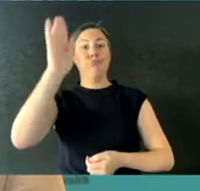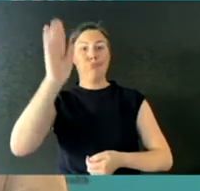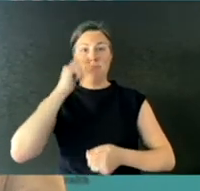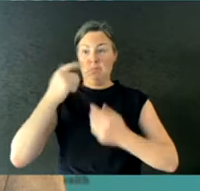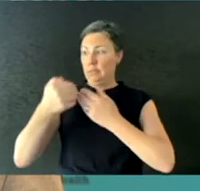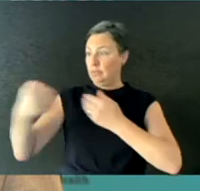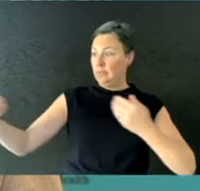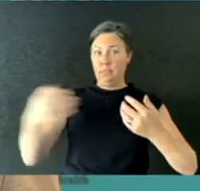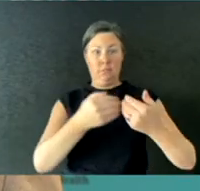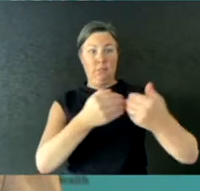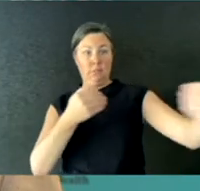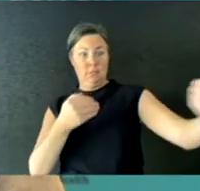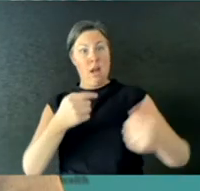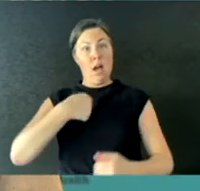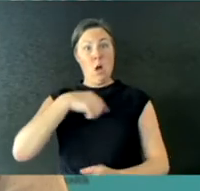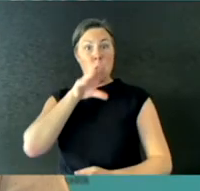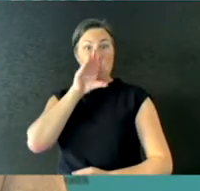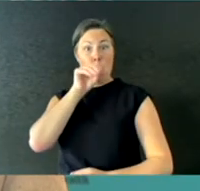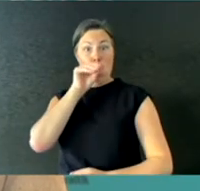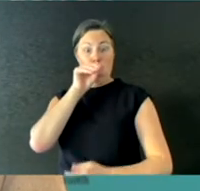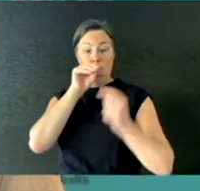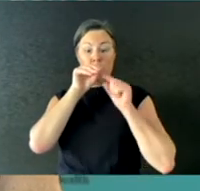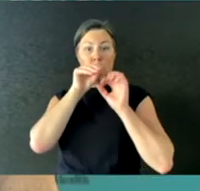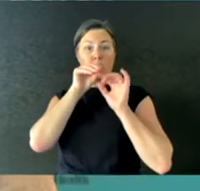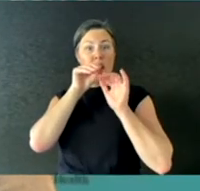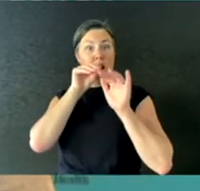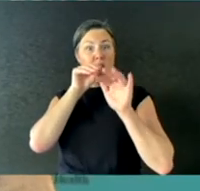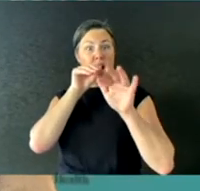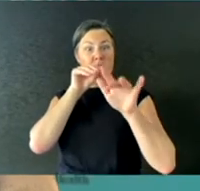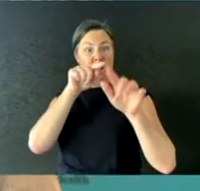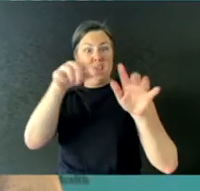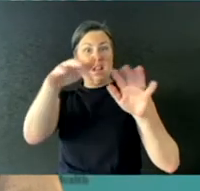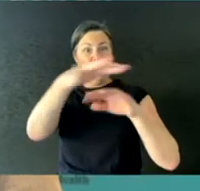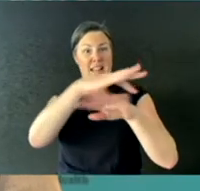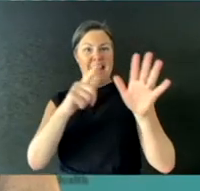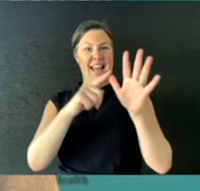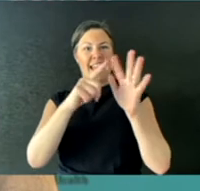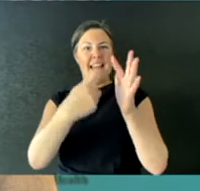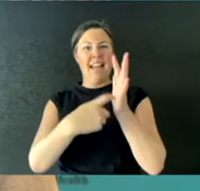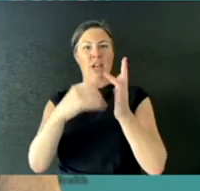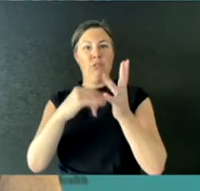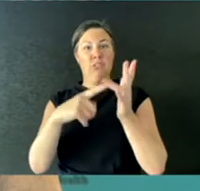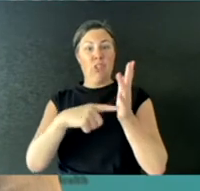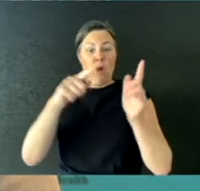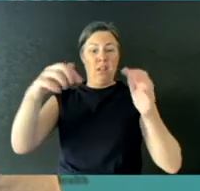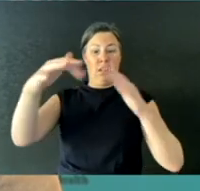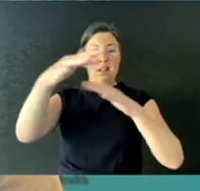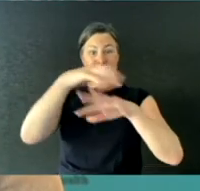my speech is creating aerosols, and that aerosol can contain COVID-19.